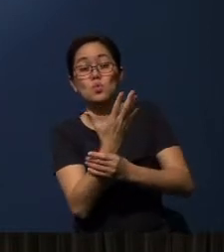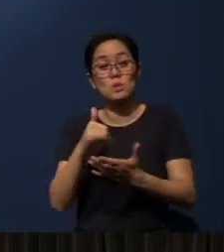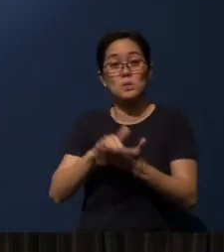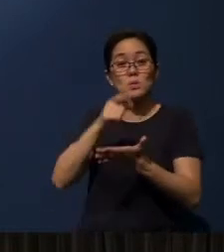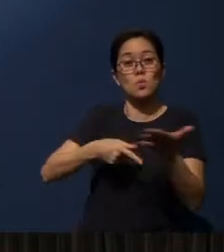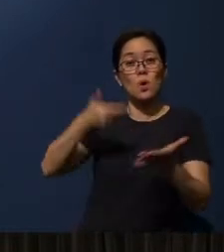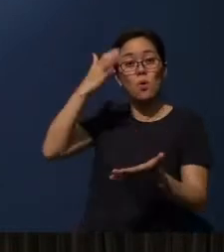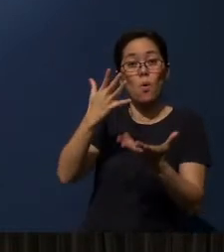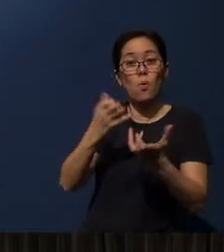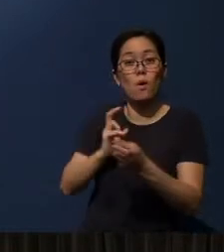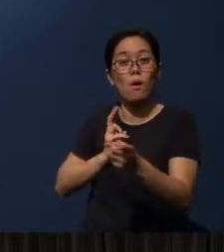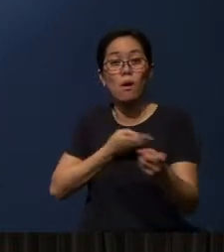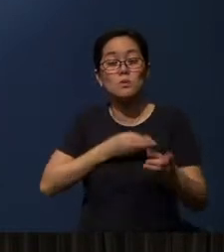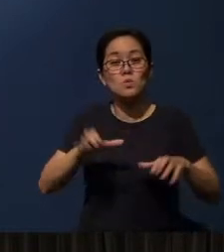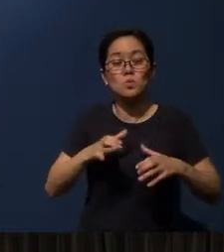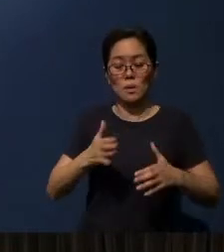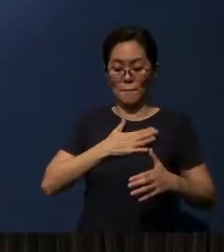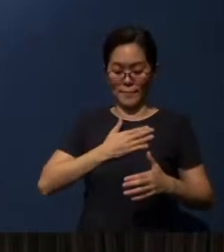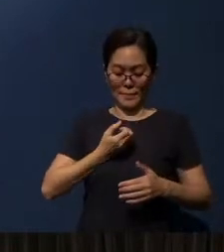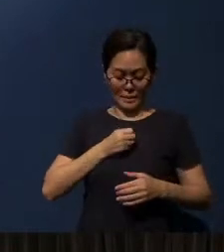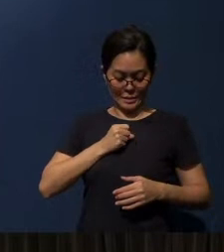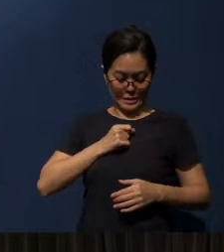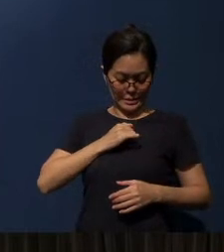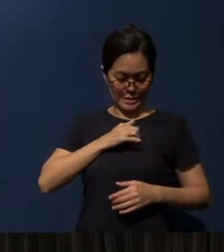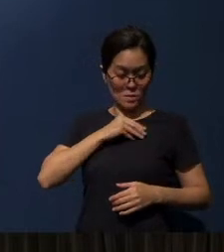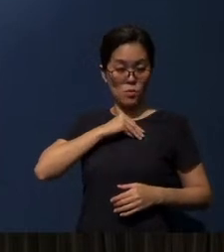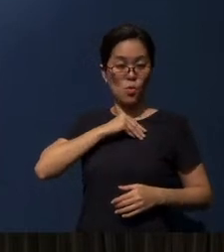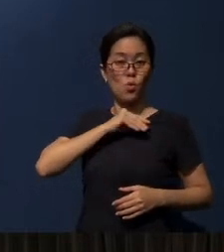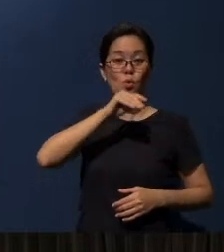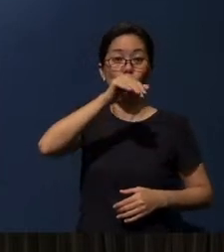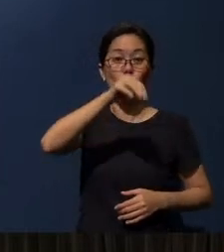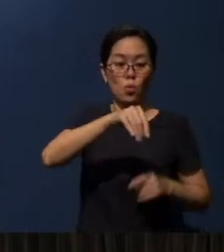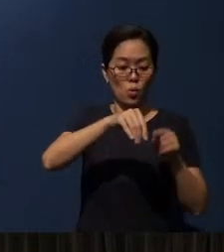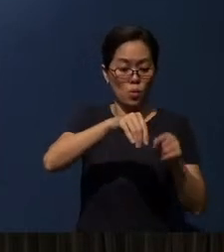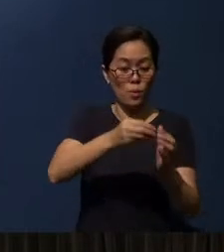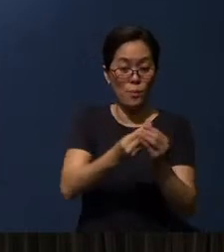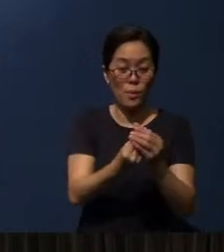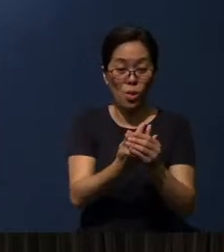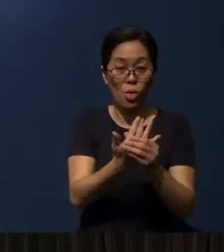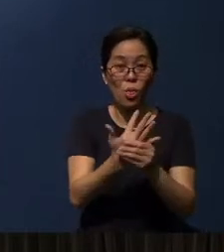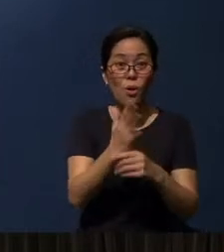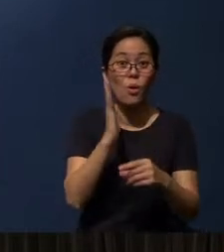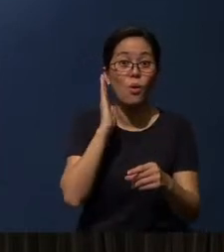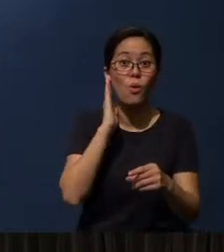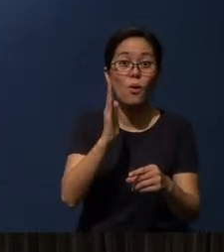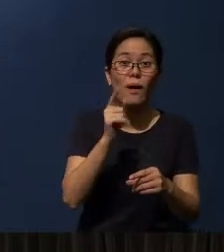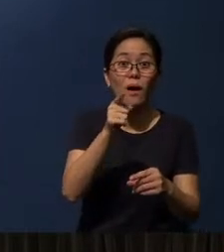that "My seed that is planted in you - is it going to bear fruit in your life, or not?"